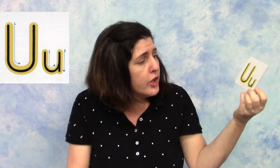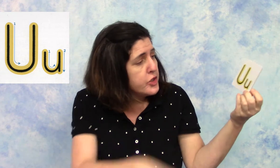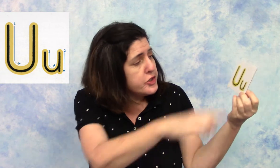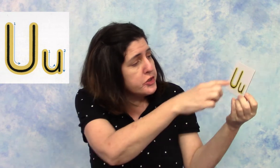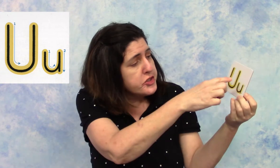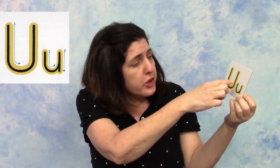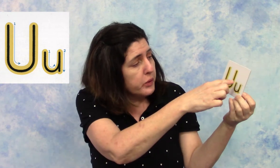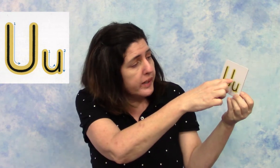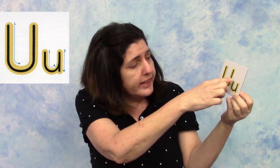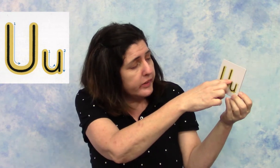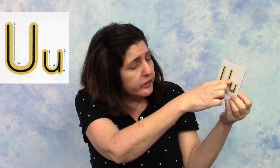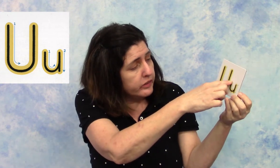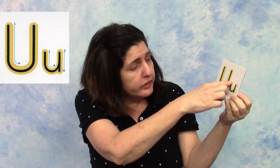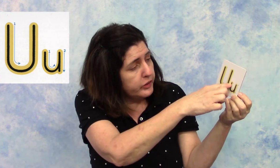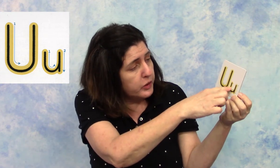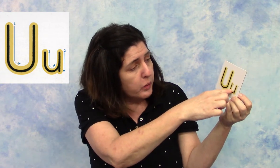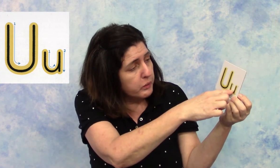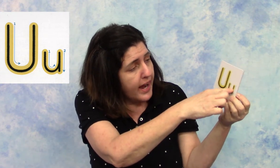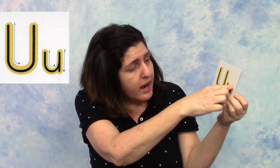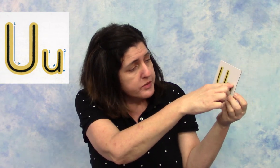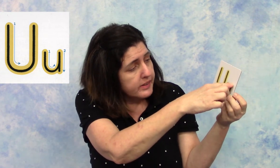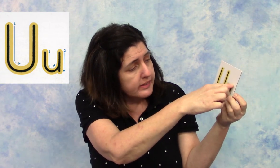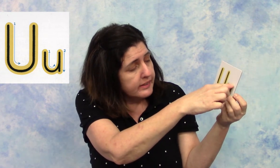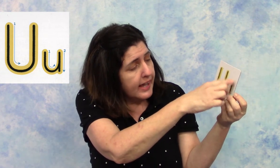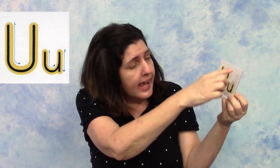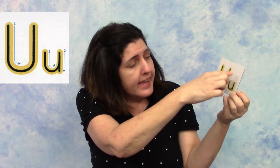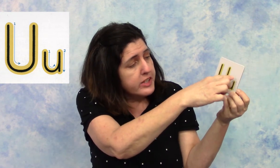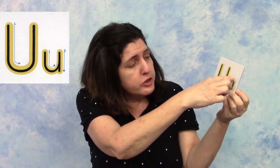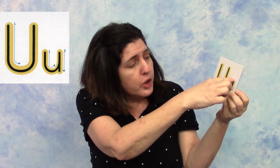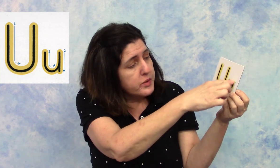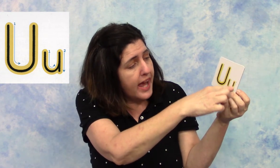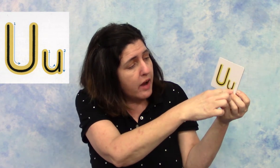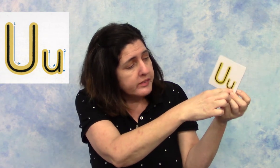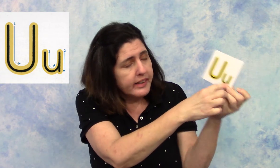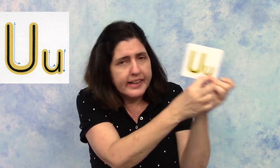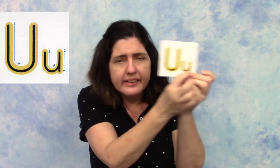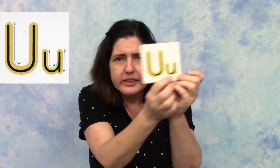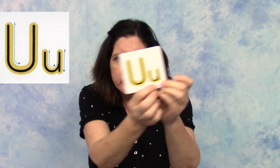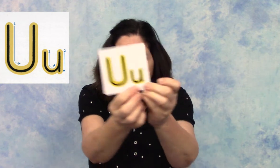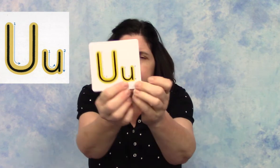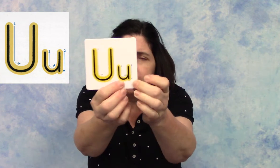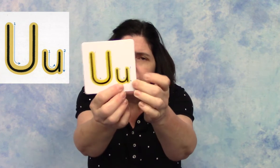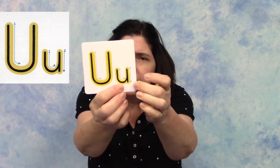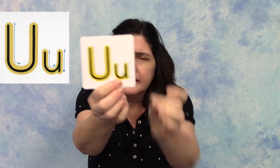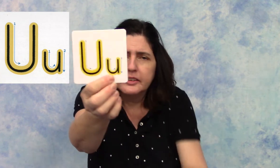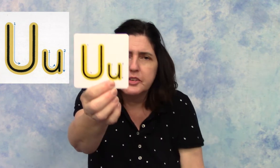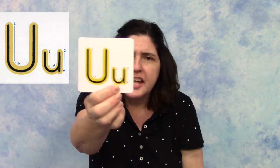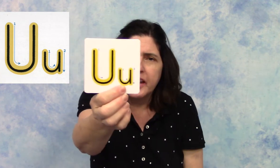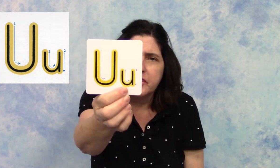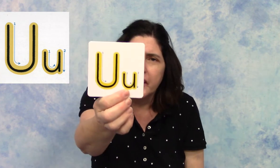So you start right here. You go around and then you go down and add a little little tail. There